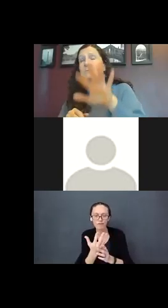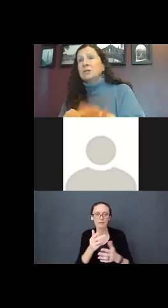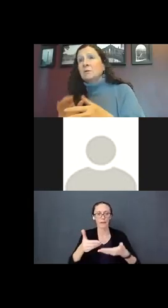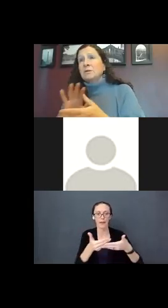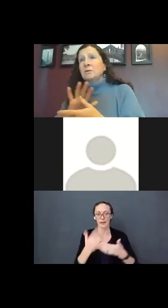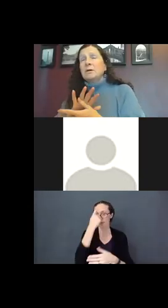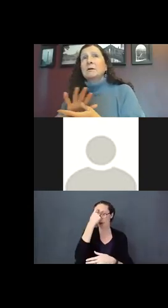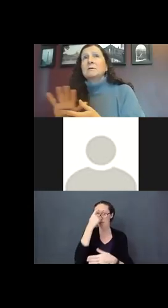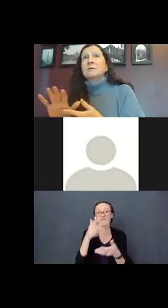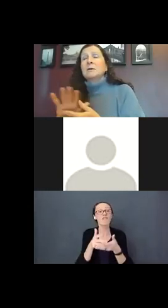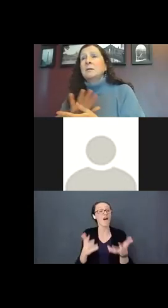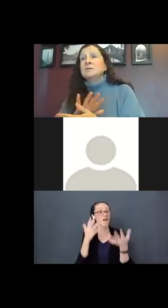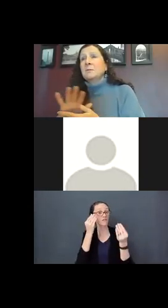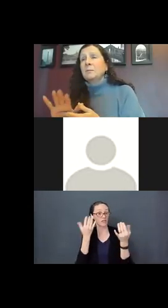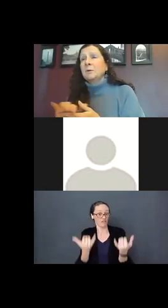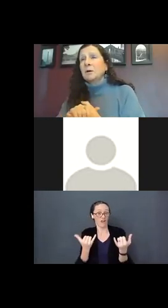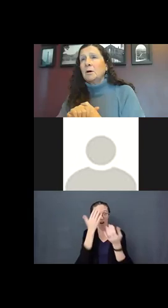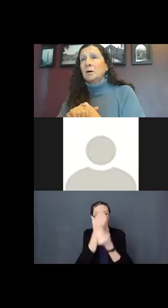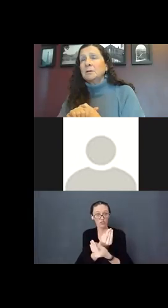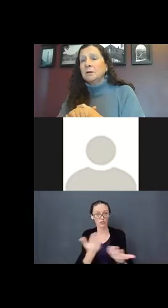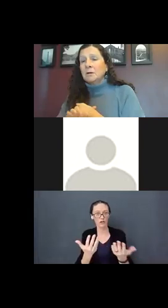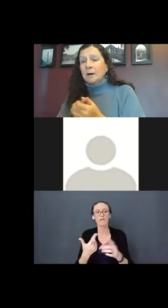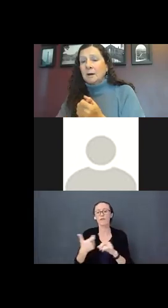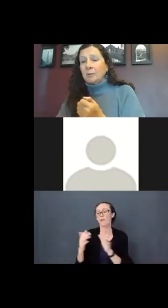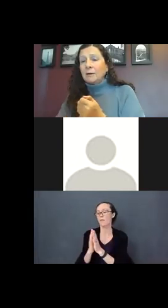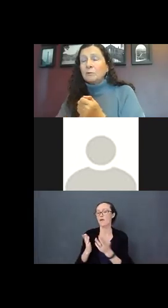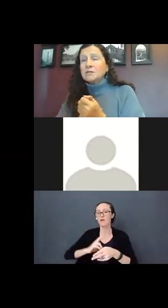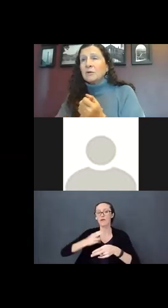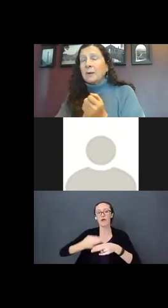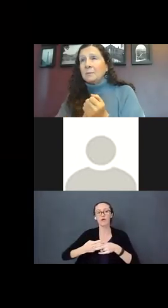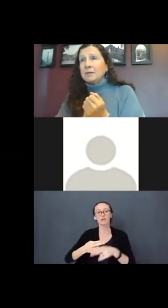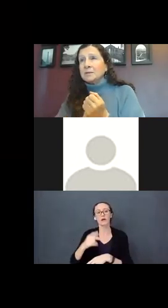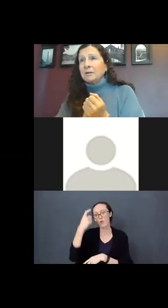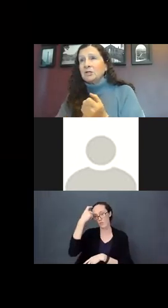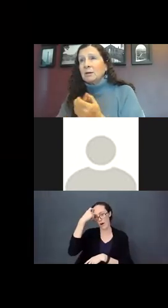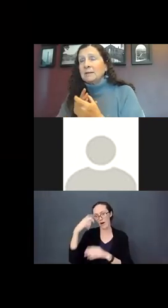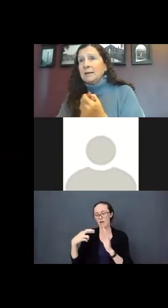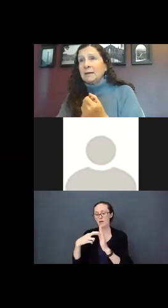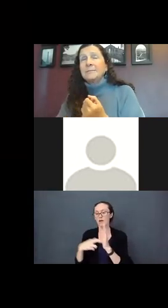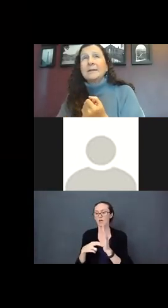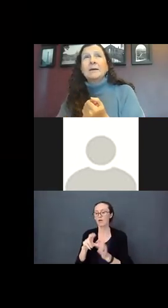I am sharing with you comes from a book called Brain Rules for Babies by John Medina.